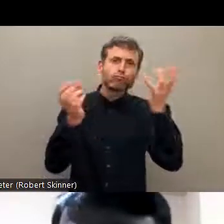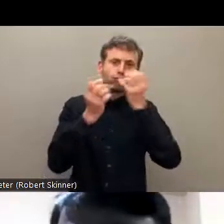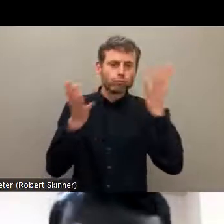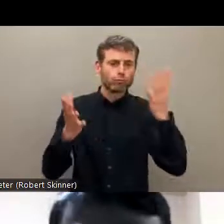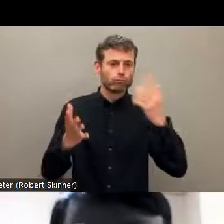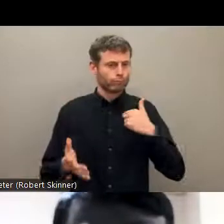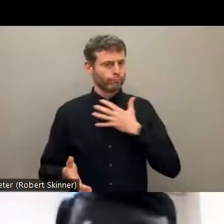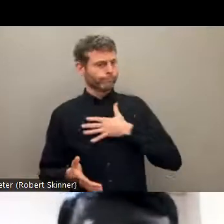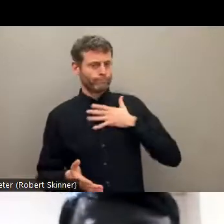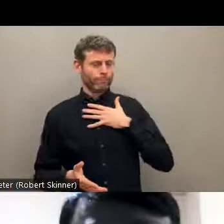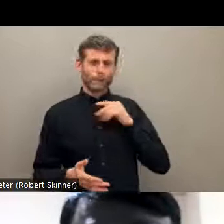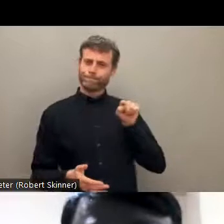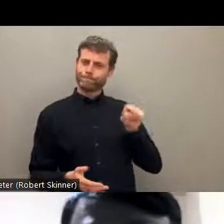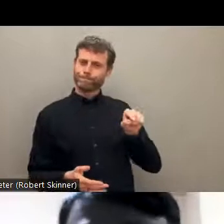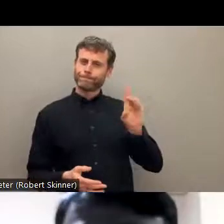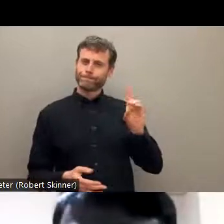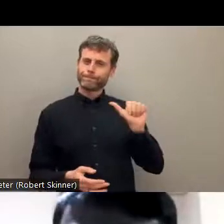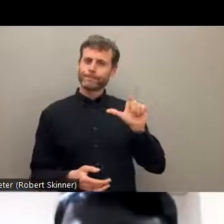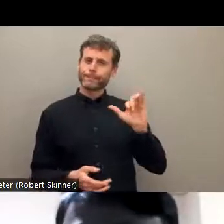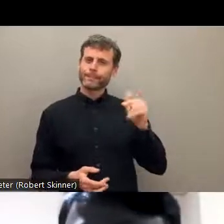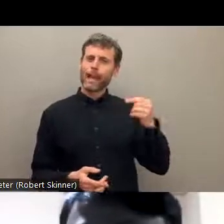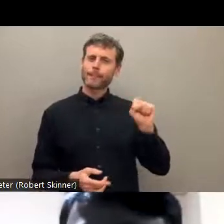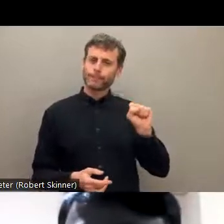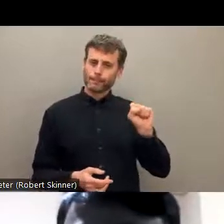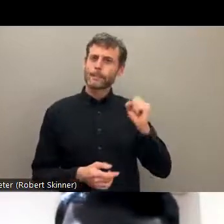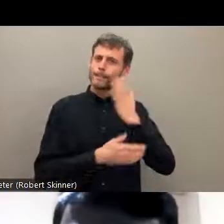thoughts about the Dalit with disabilities. And I